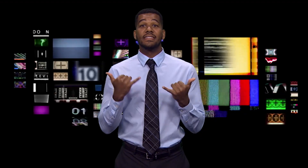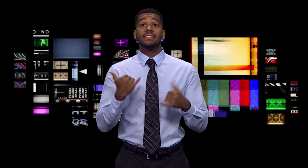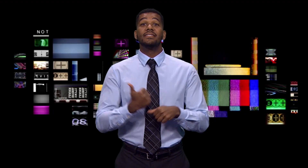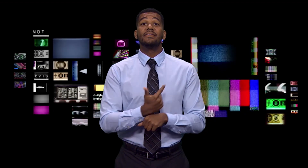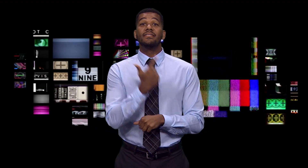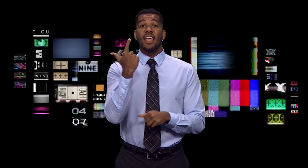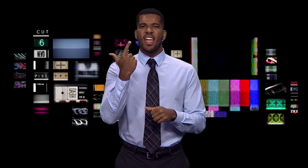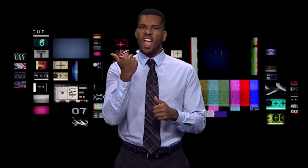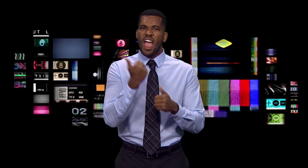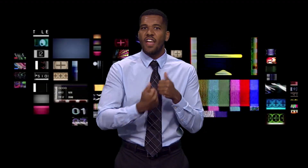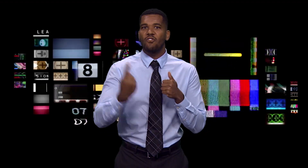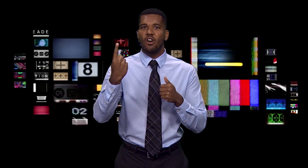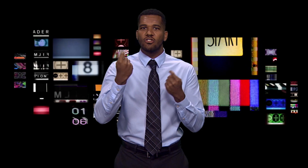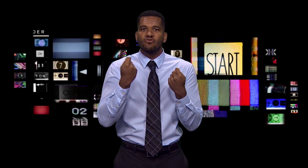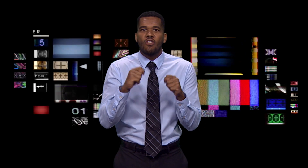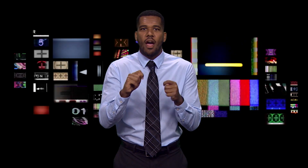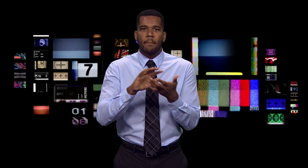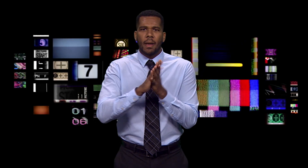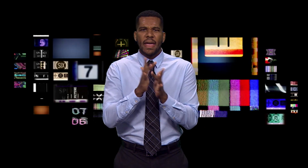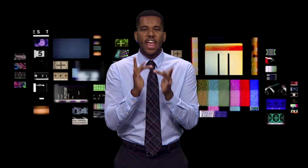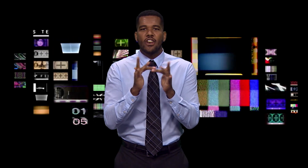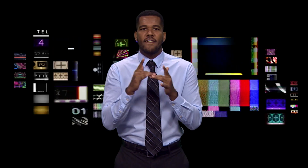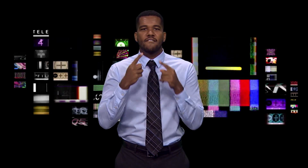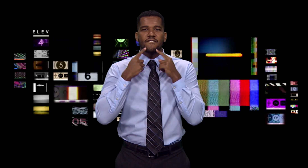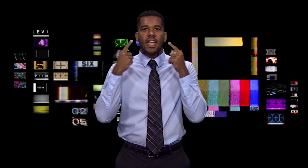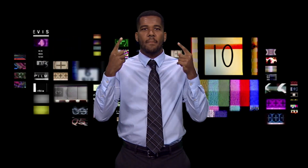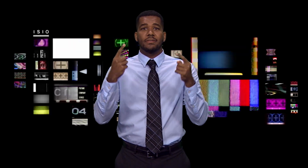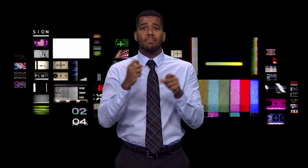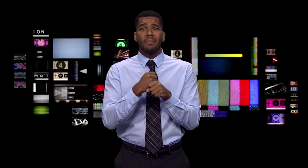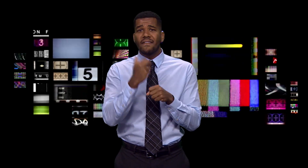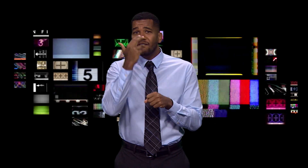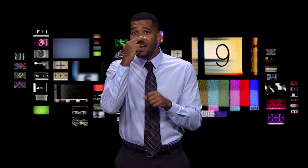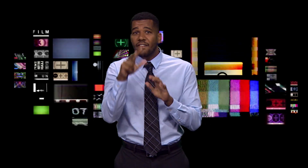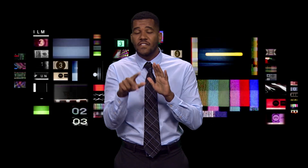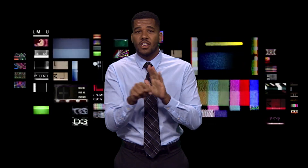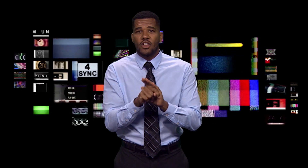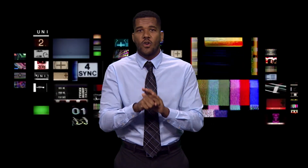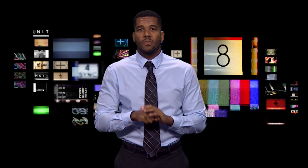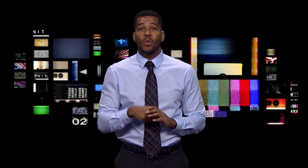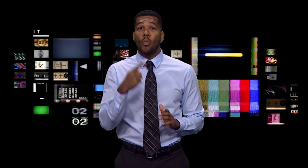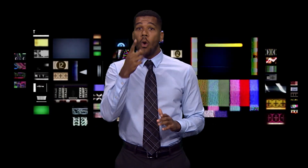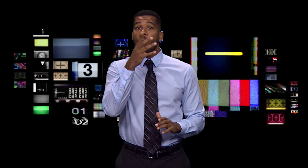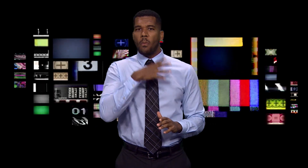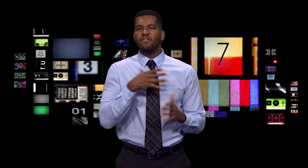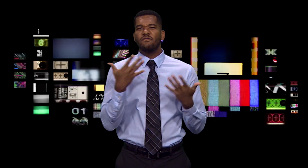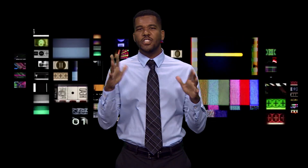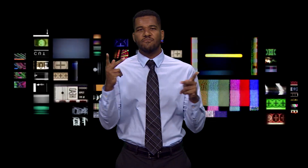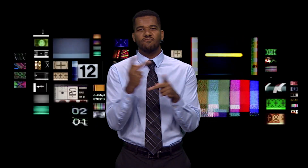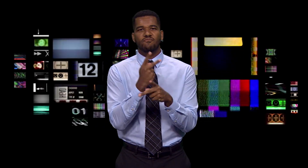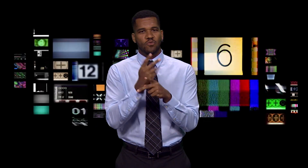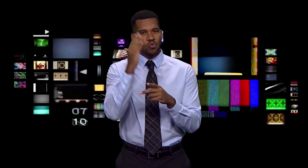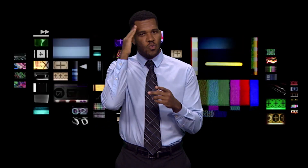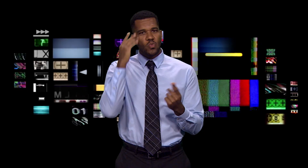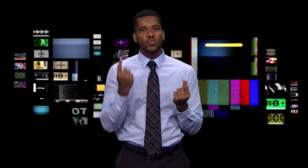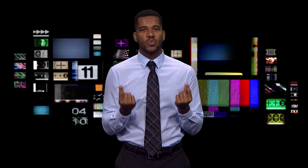These days everyone’s trying to become internet famous by making funny videos. One woman has figured out exactly how to do that!